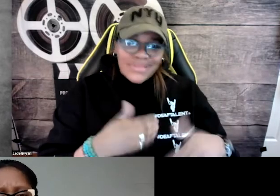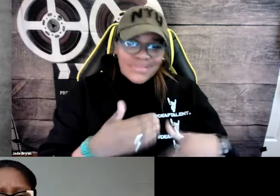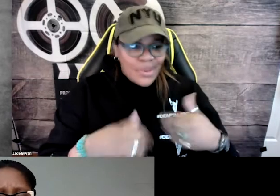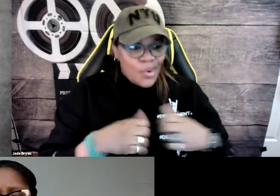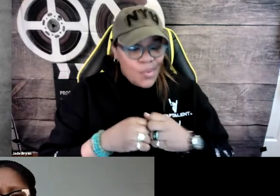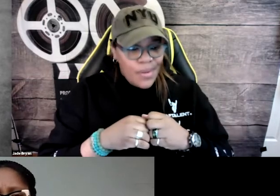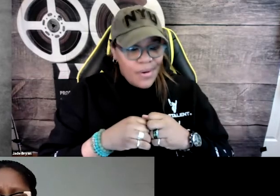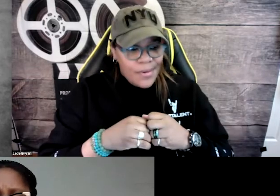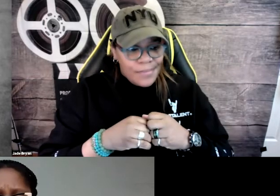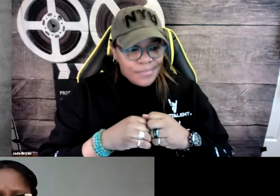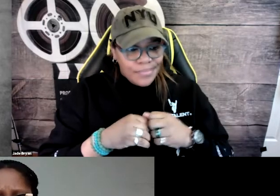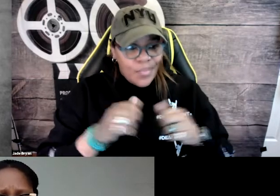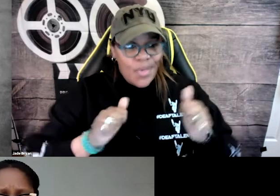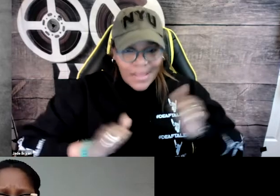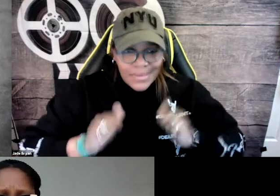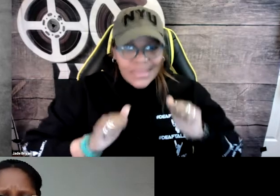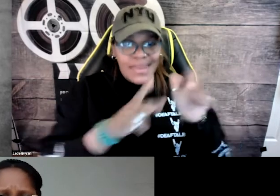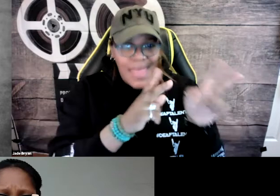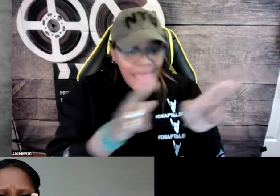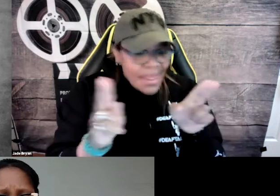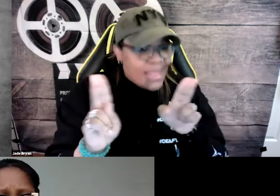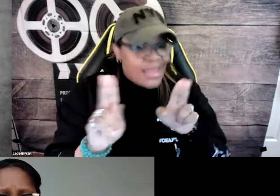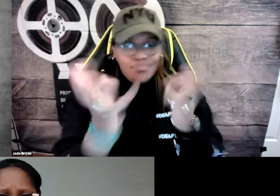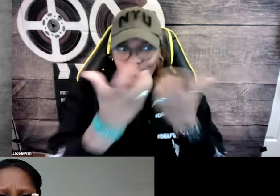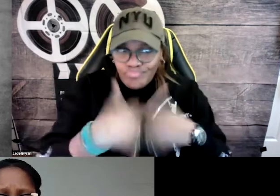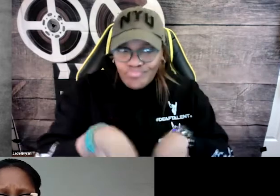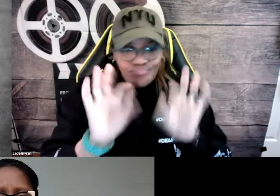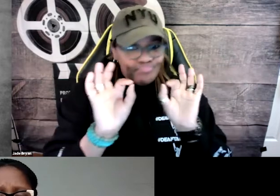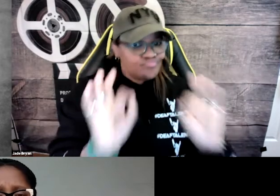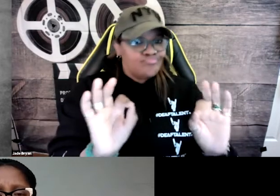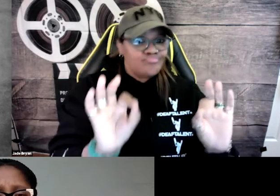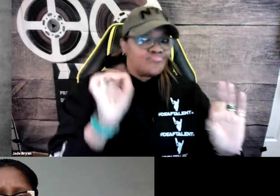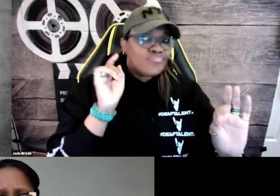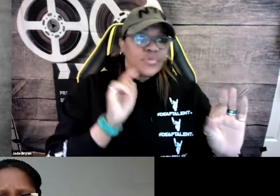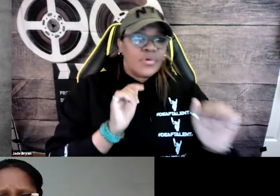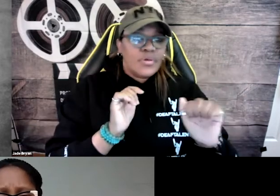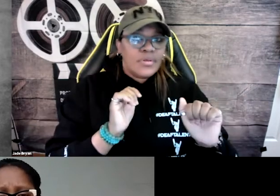And so they didn't know as a voice actor, they didn't know what the ASL was. So they have to follow the script and we